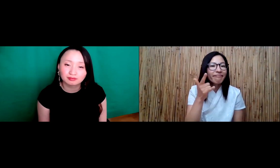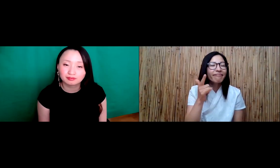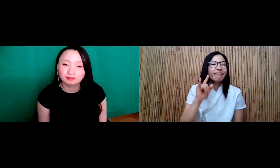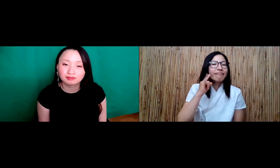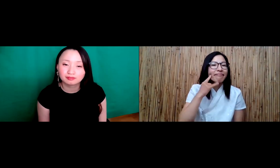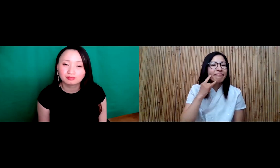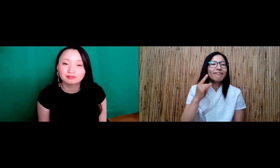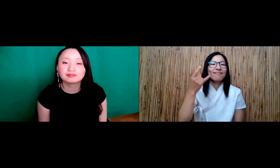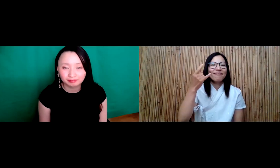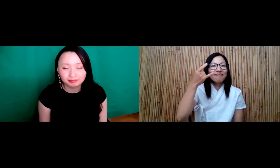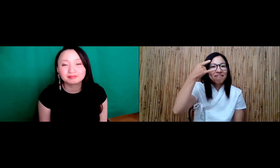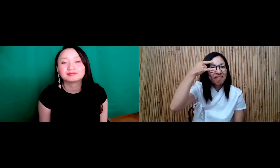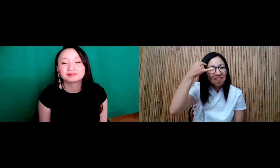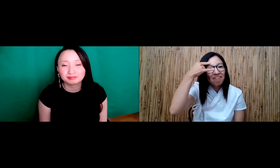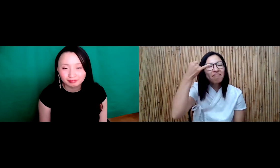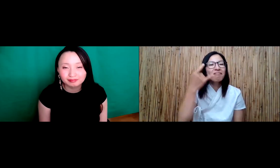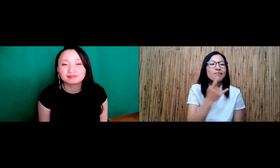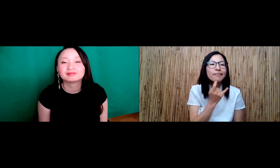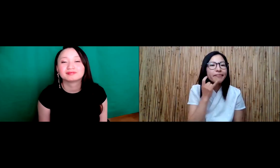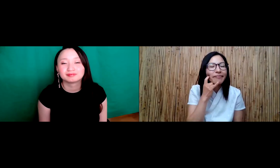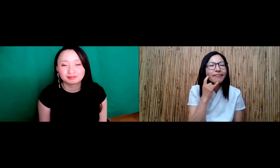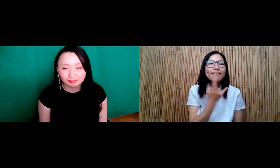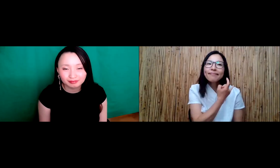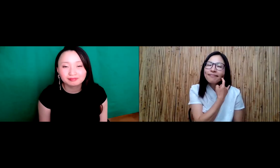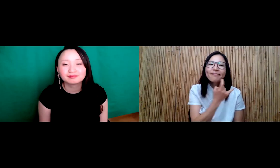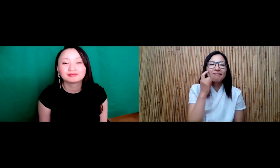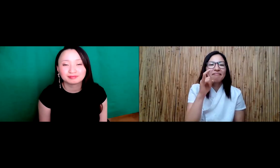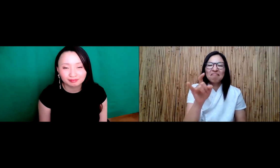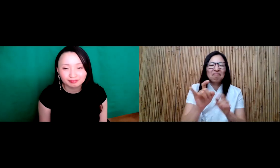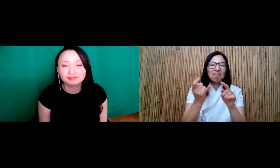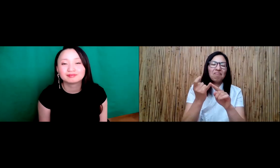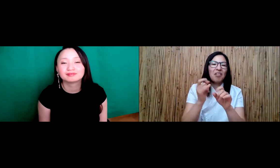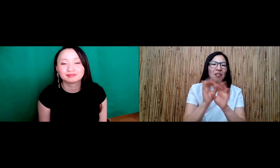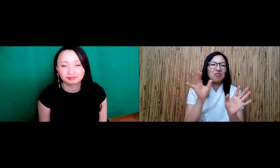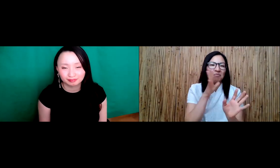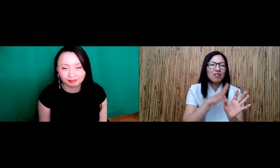or on your chin. So those have to be included in the signings